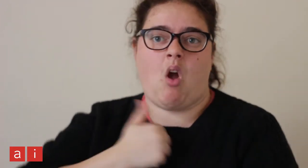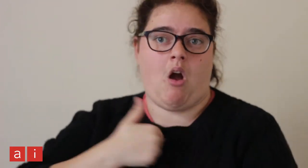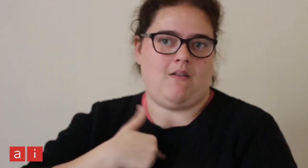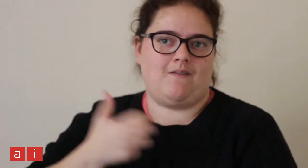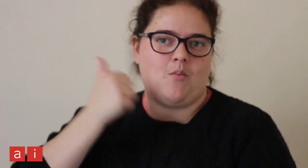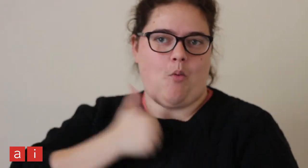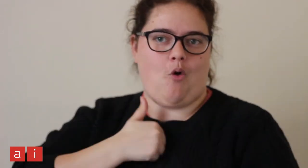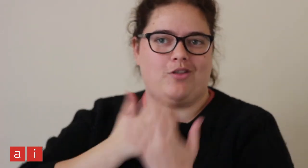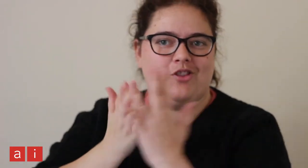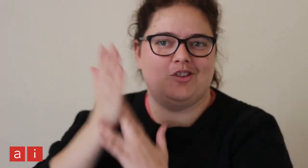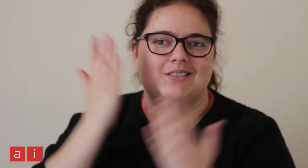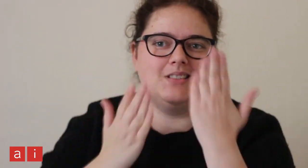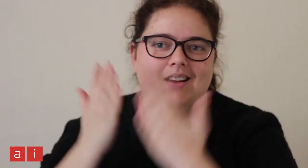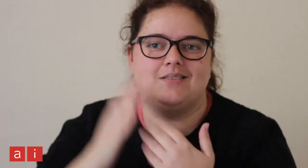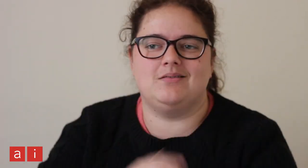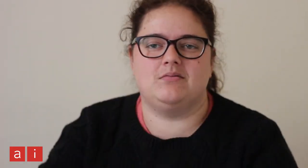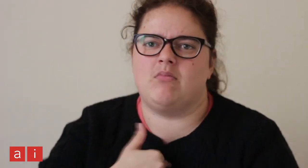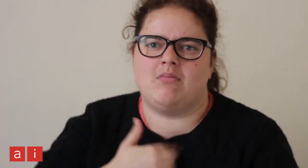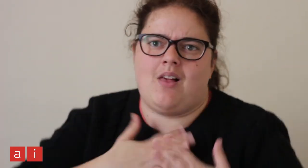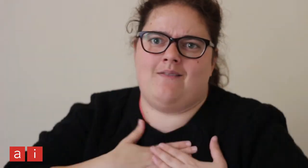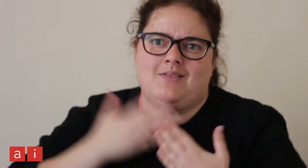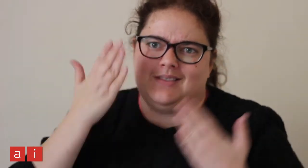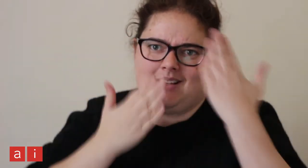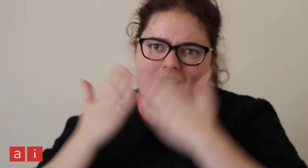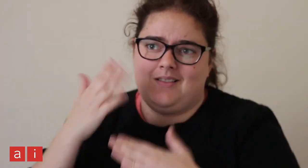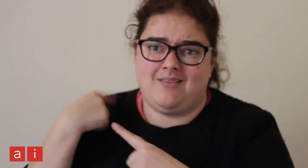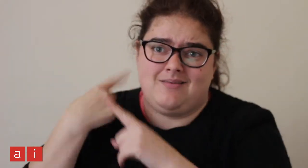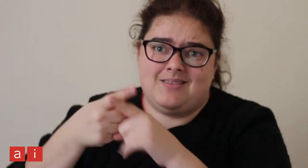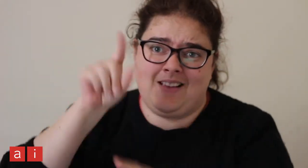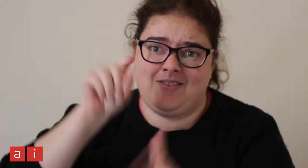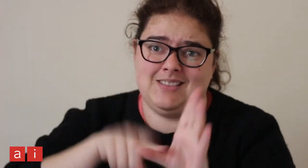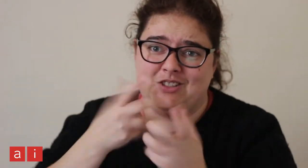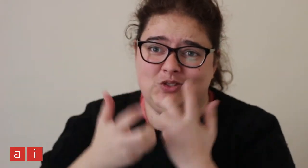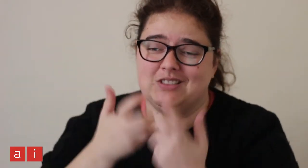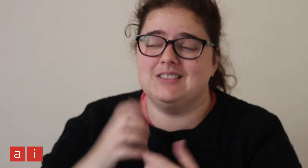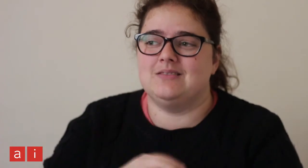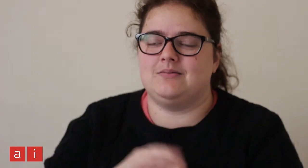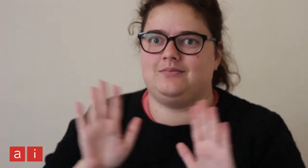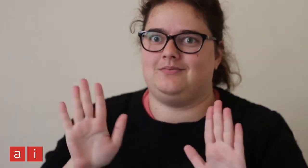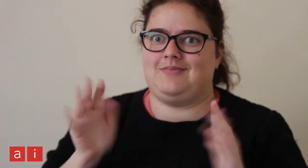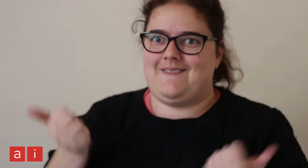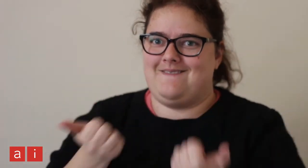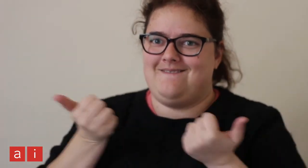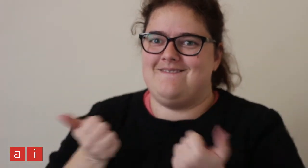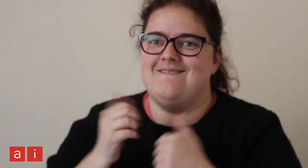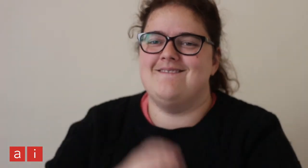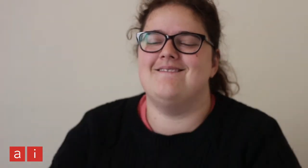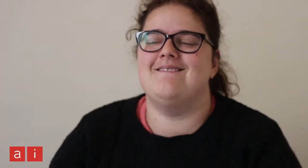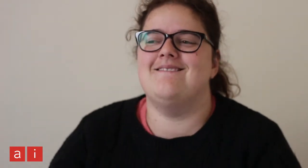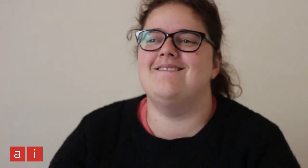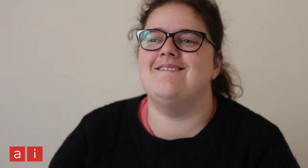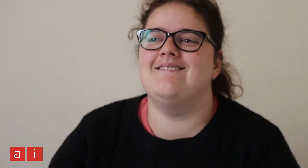I found mine through studying. I love studying. I've studied for the last 11 years at university. Phew, I've had enough for now.